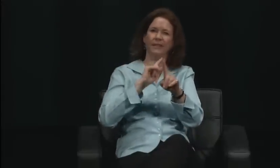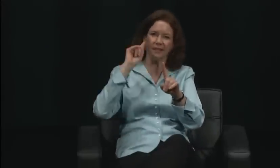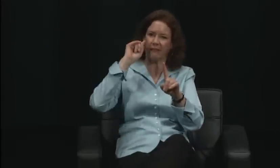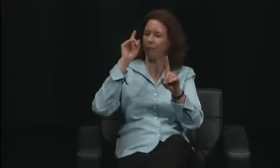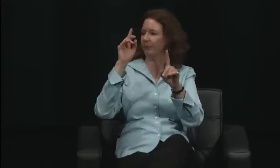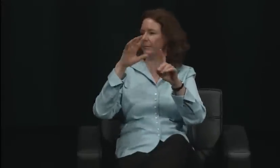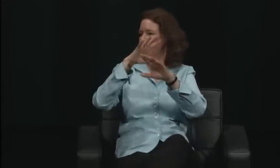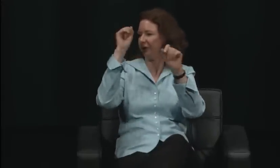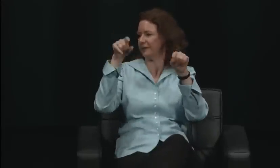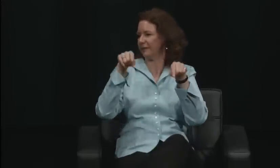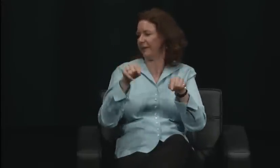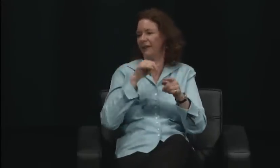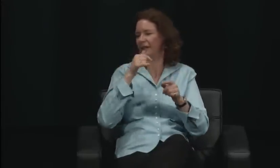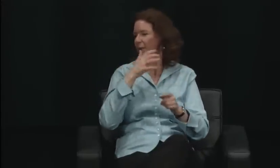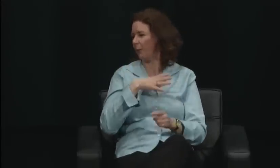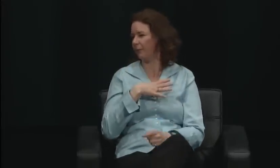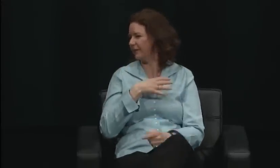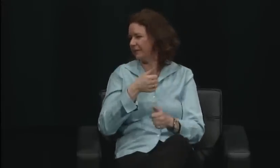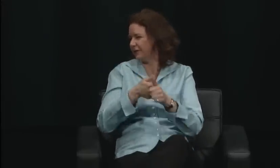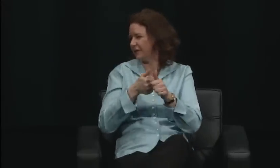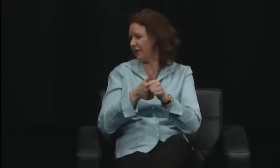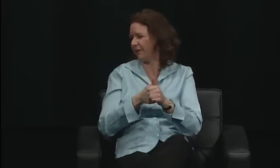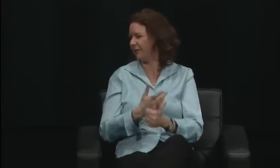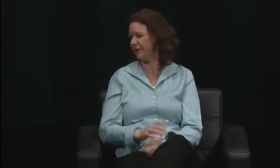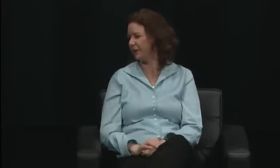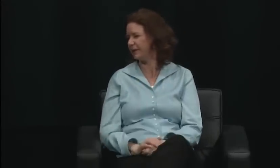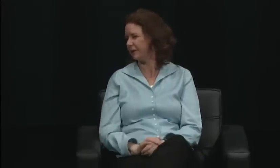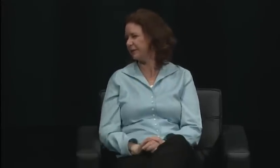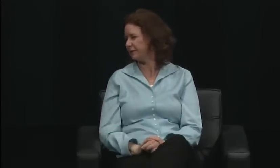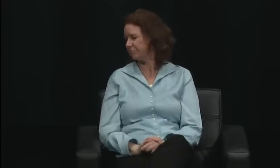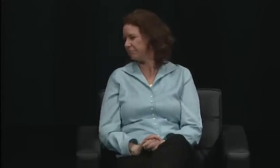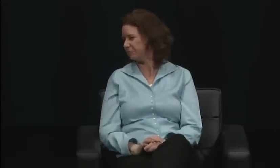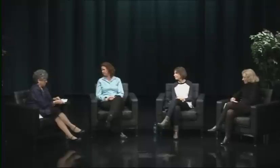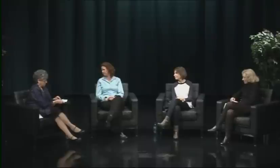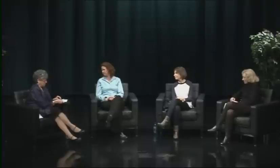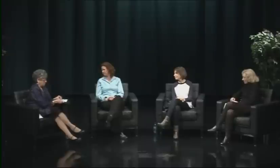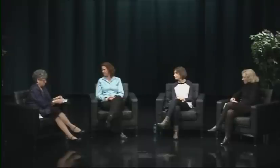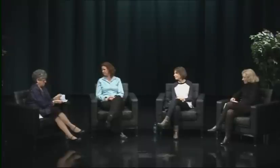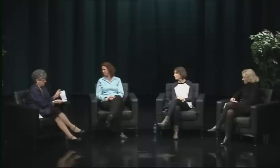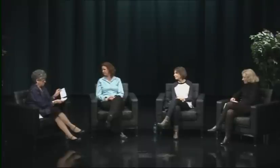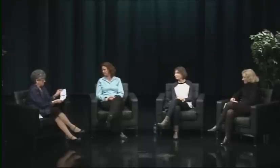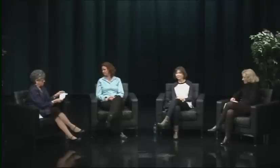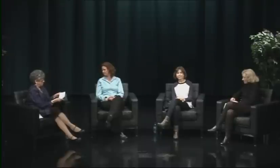I just care whether this person is qualified. And then, of course, we know what happened.